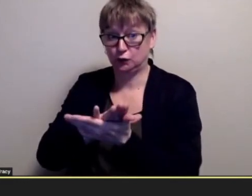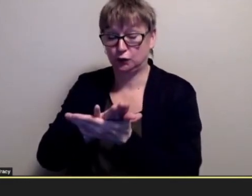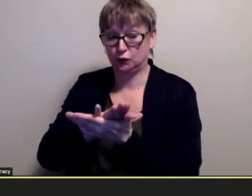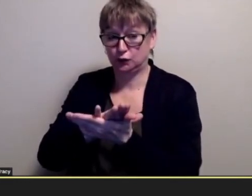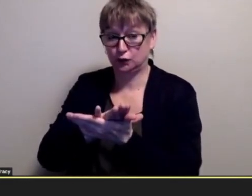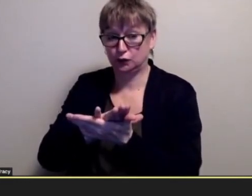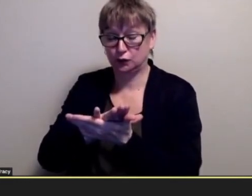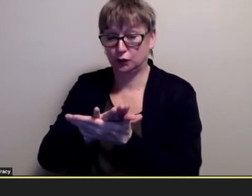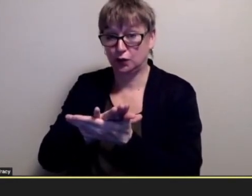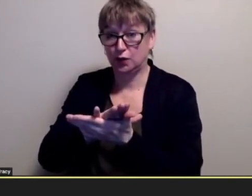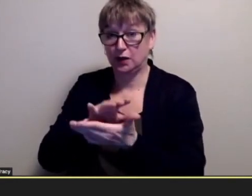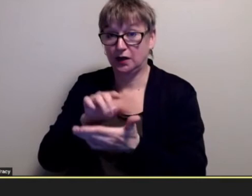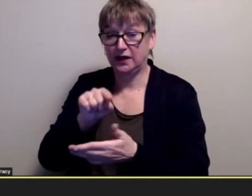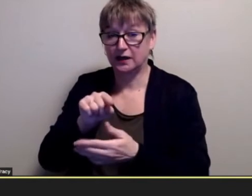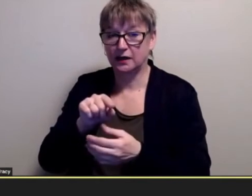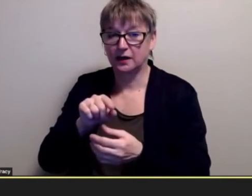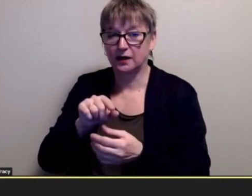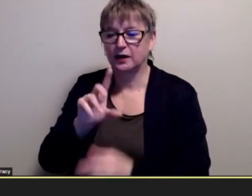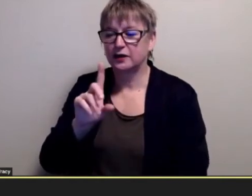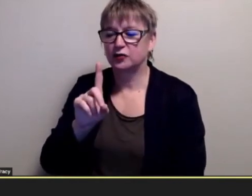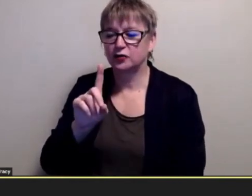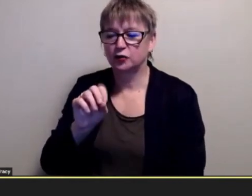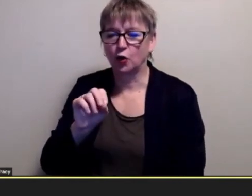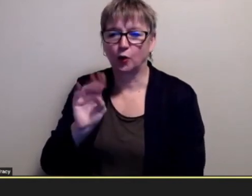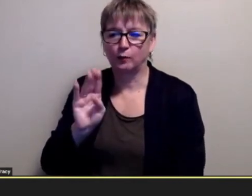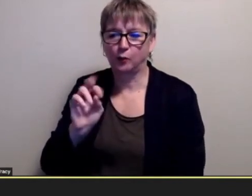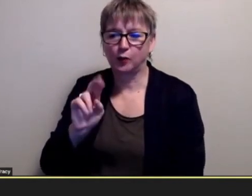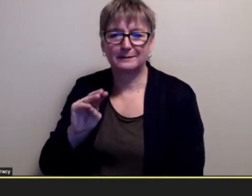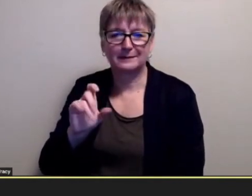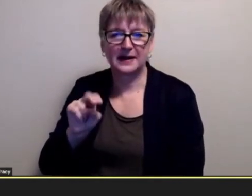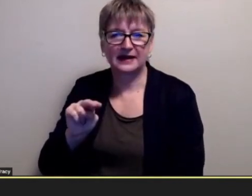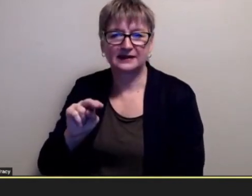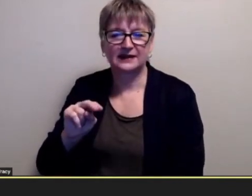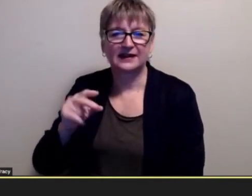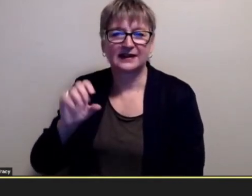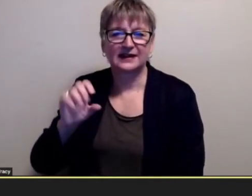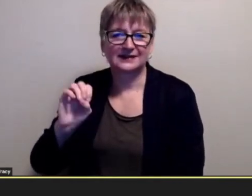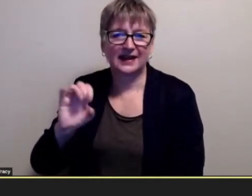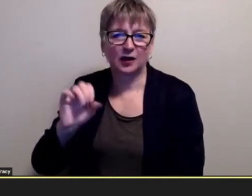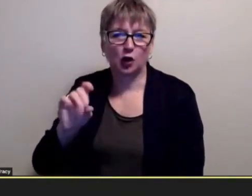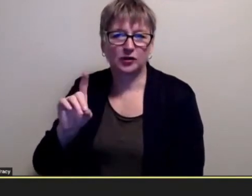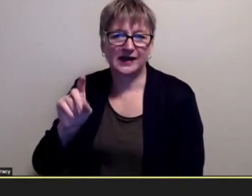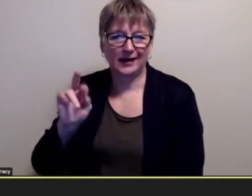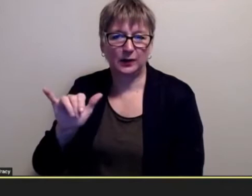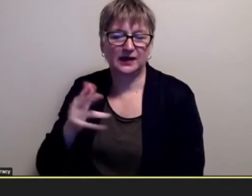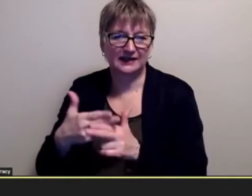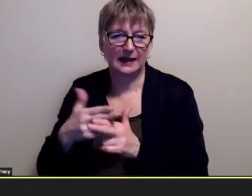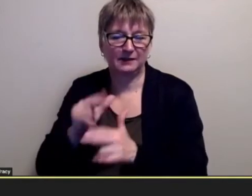indonesia it's called dover bay secondary that's a high school i went to they had an entire room